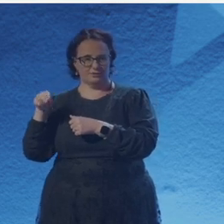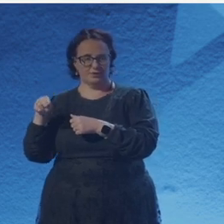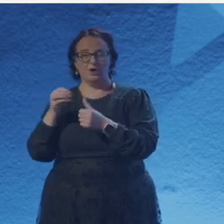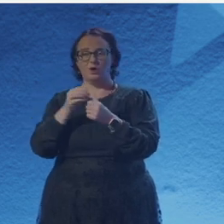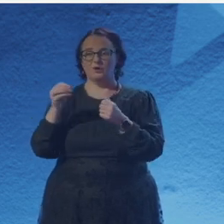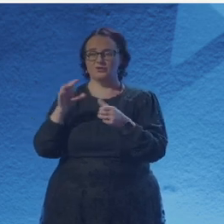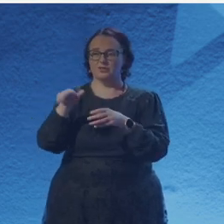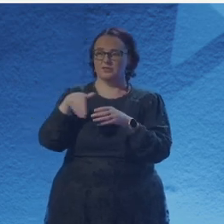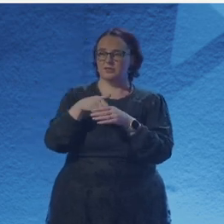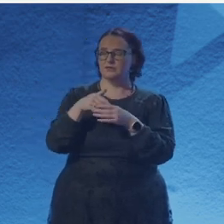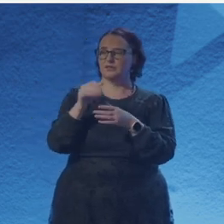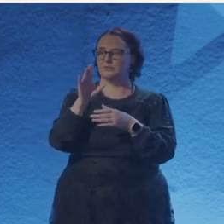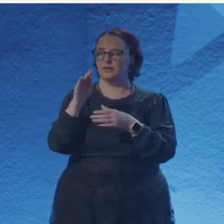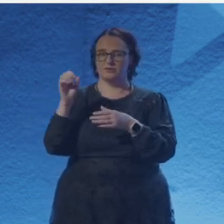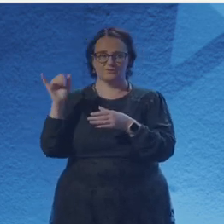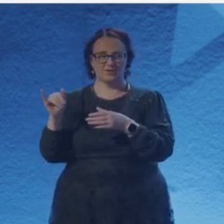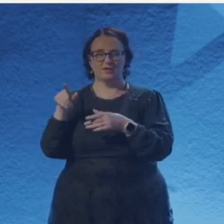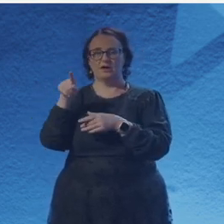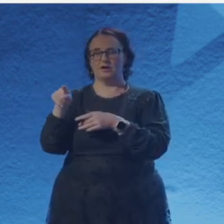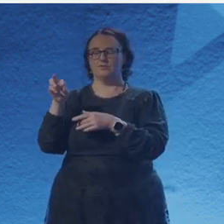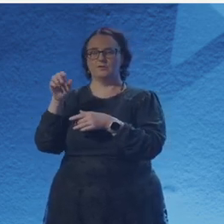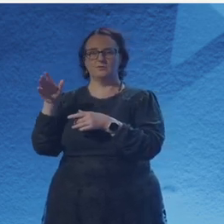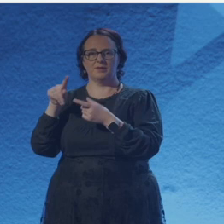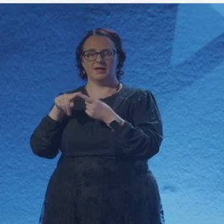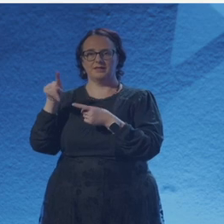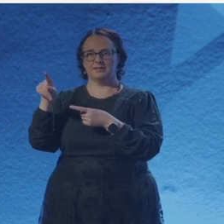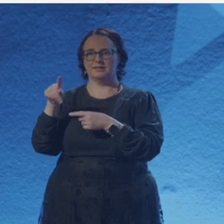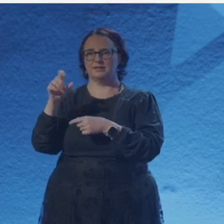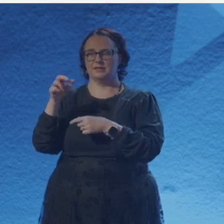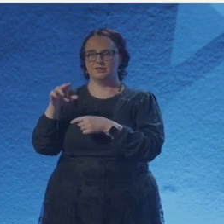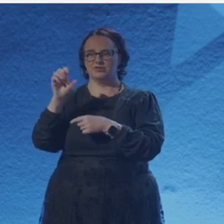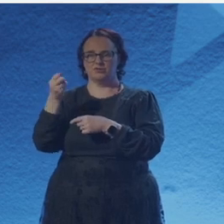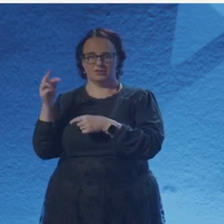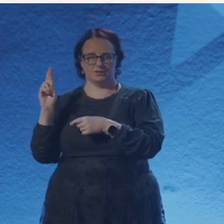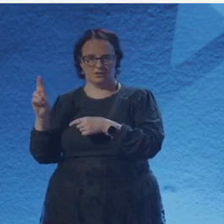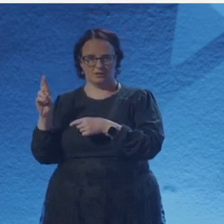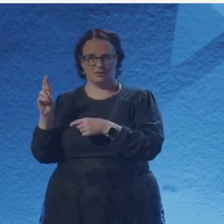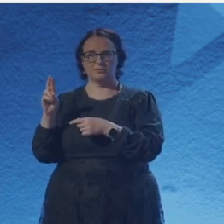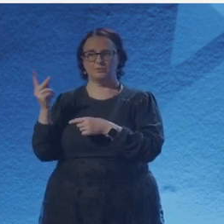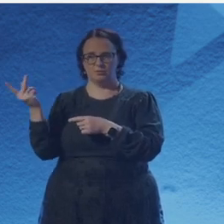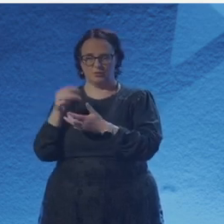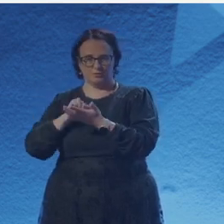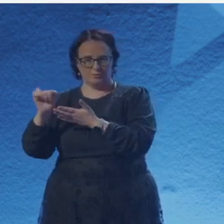He has published three collections of poetry with Dedalus Press: The King of Suburbia in 2005, Safe House, 2010